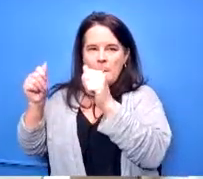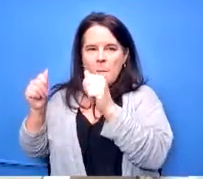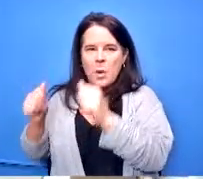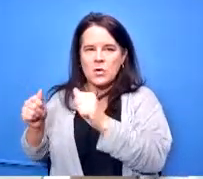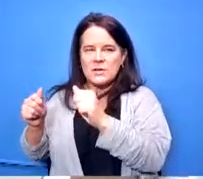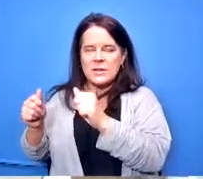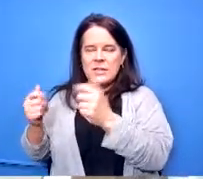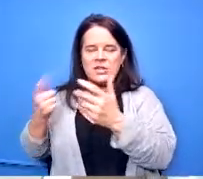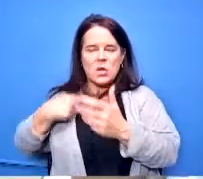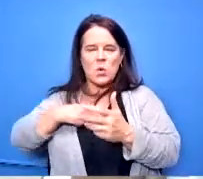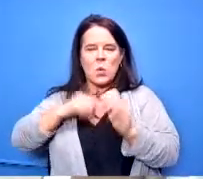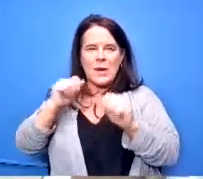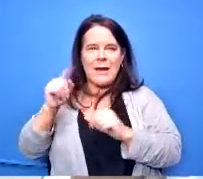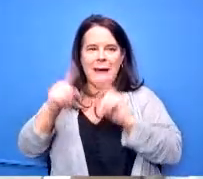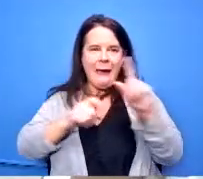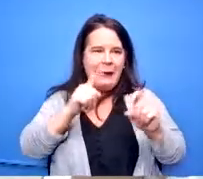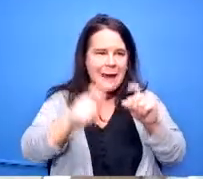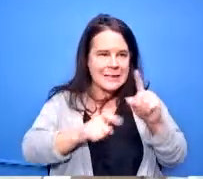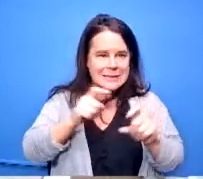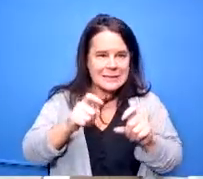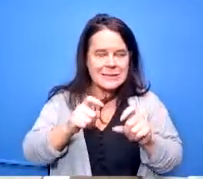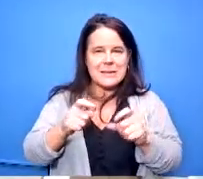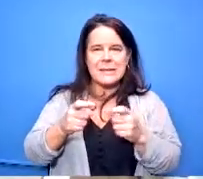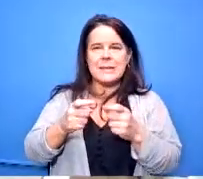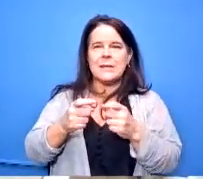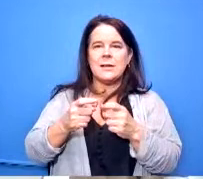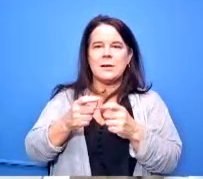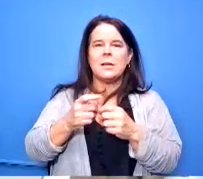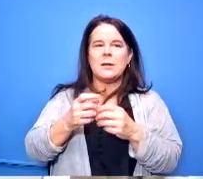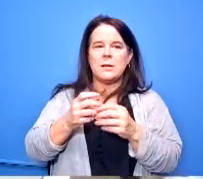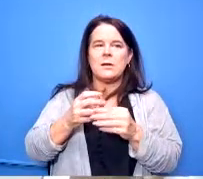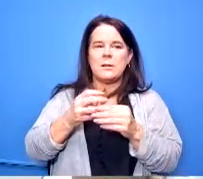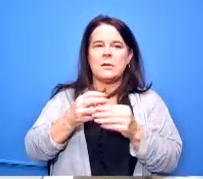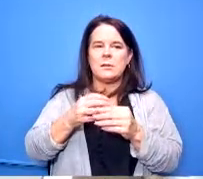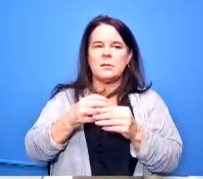any information that needs to be gathered uh so i would definitely appreciate if we can get that